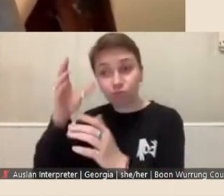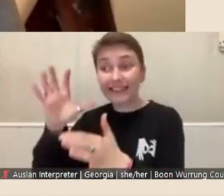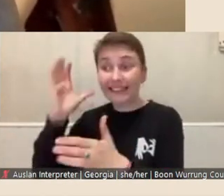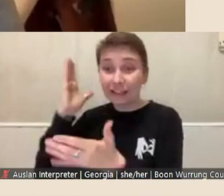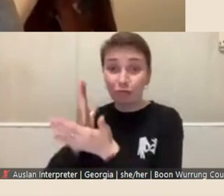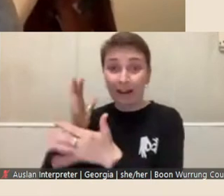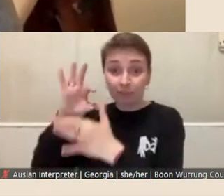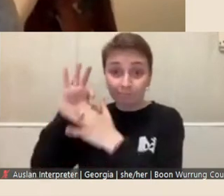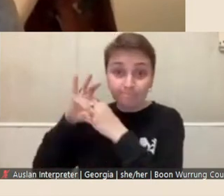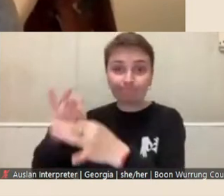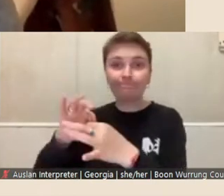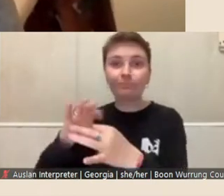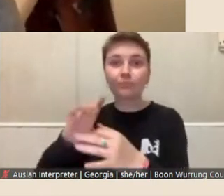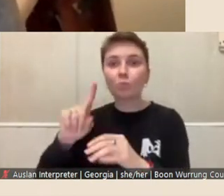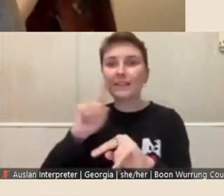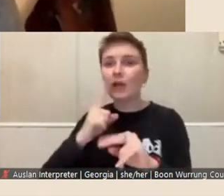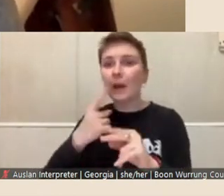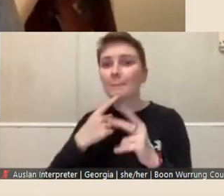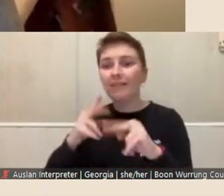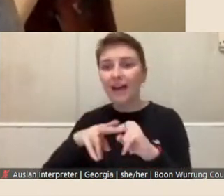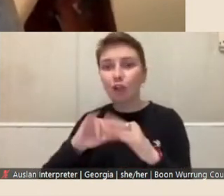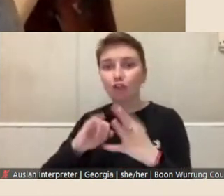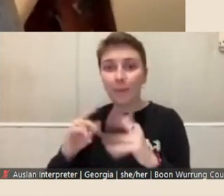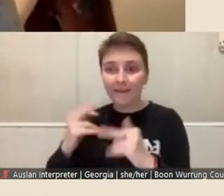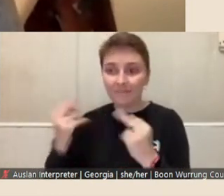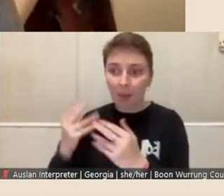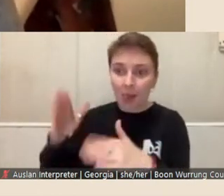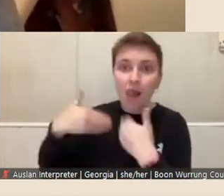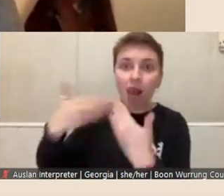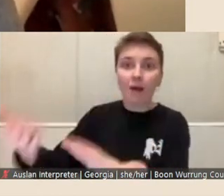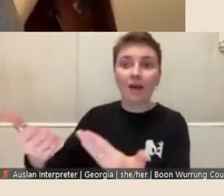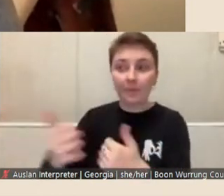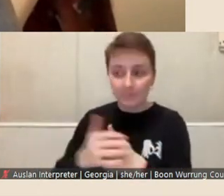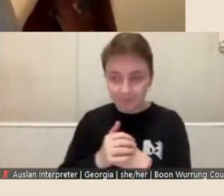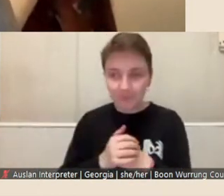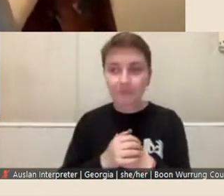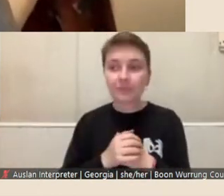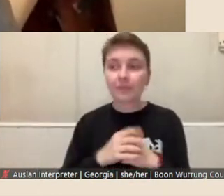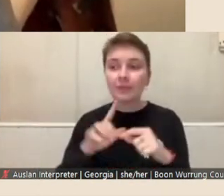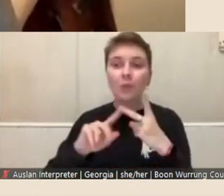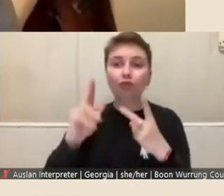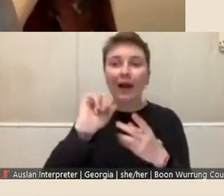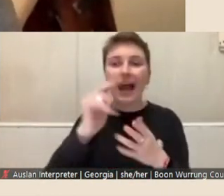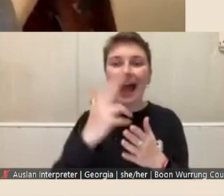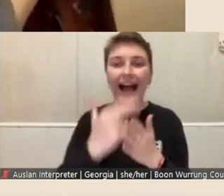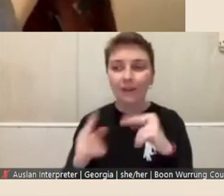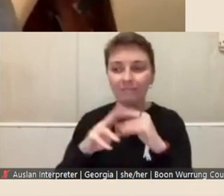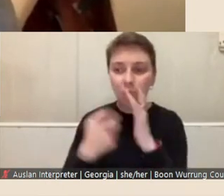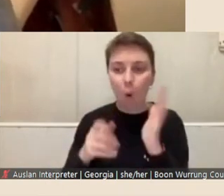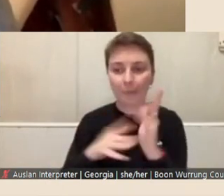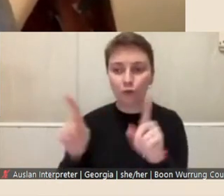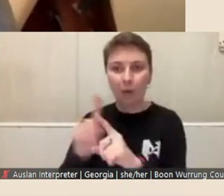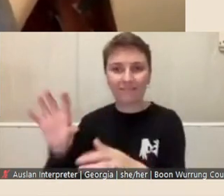fellowships on offer, and the art forms, subject matters, that those fellowships address.